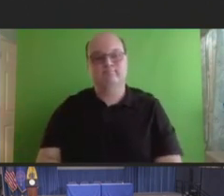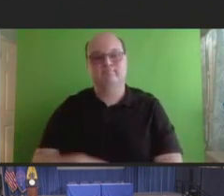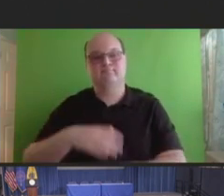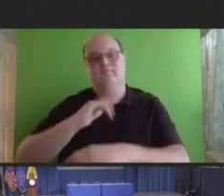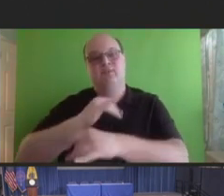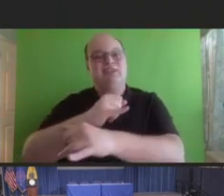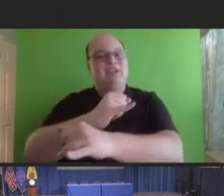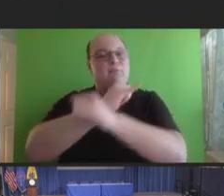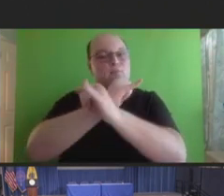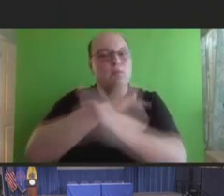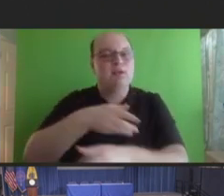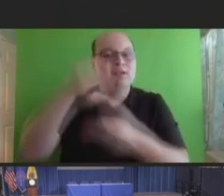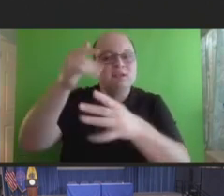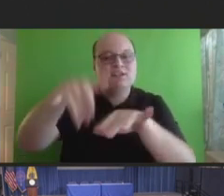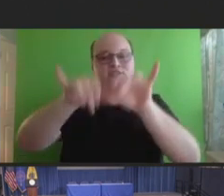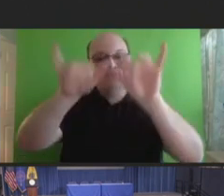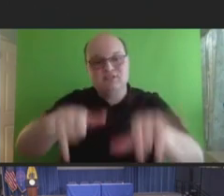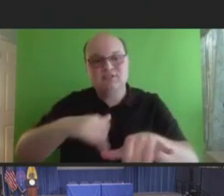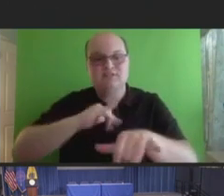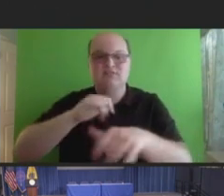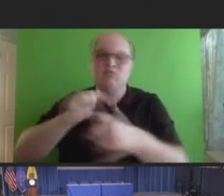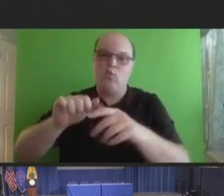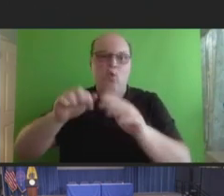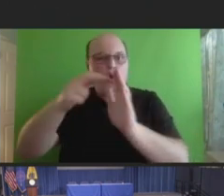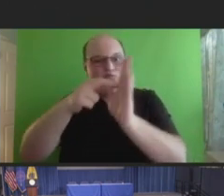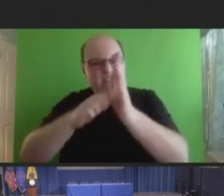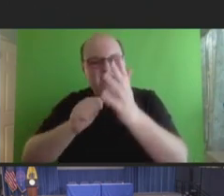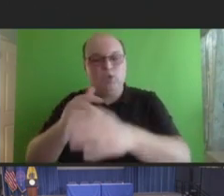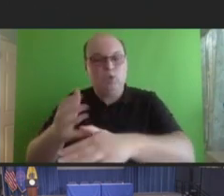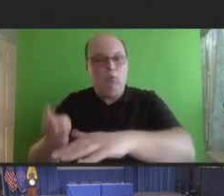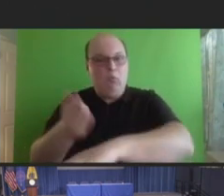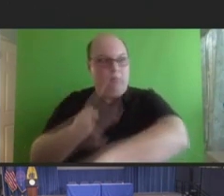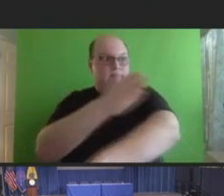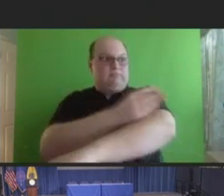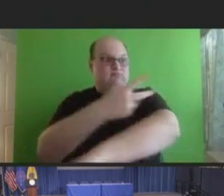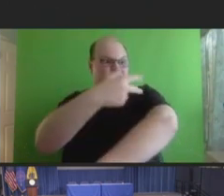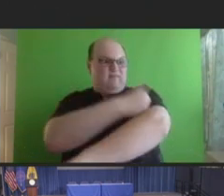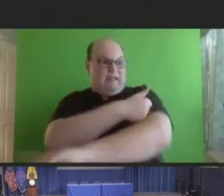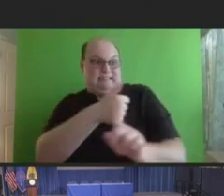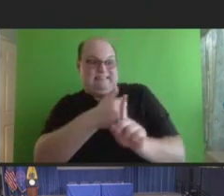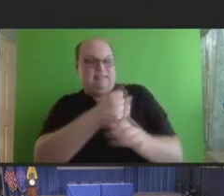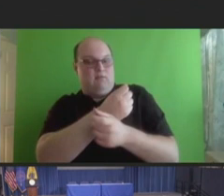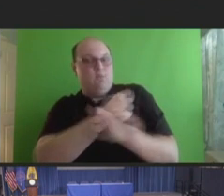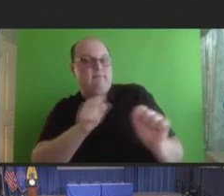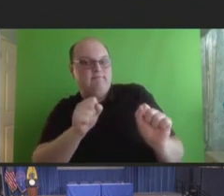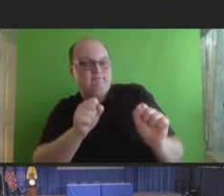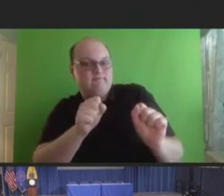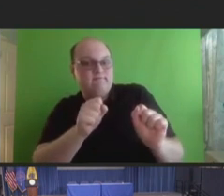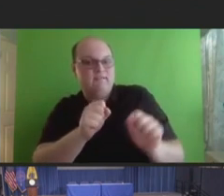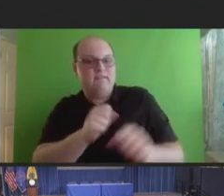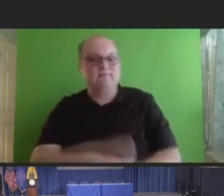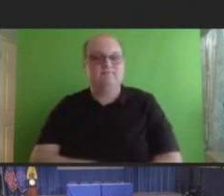information systems or registries to improve vaccine safety, reducing vaccine administration